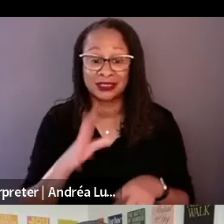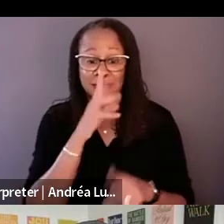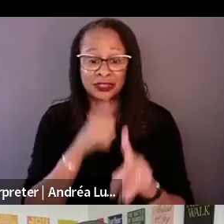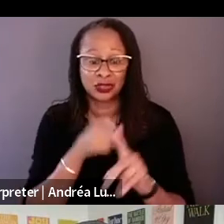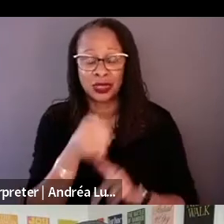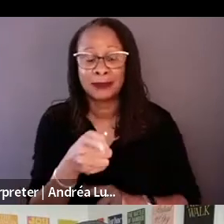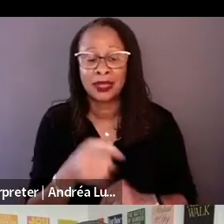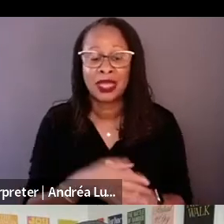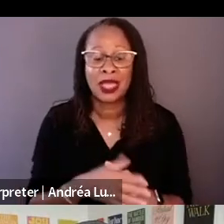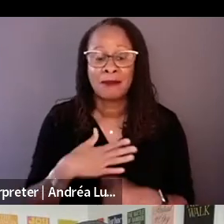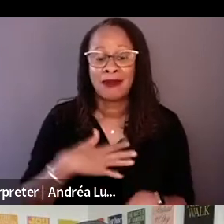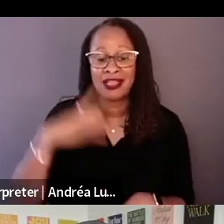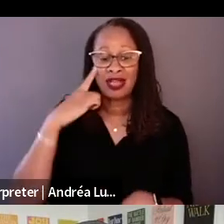guest at the dinner party.